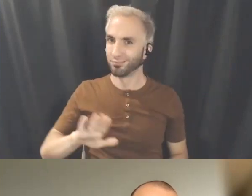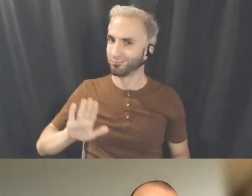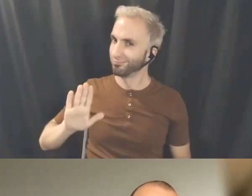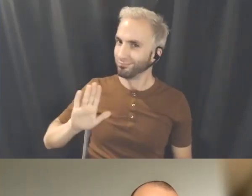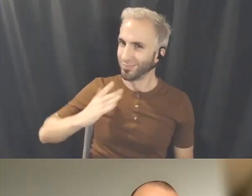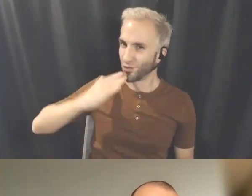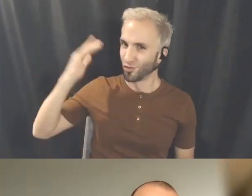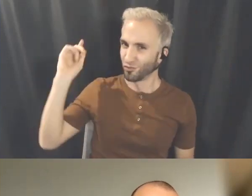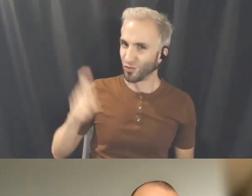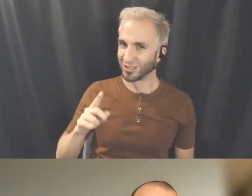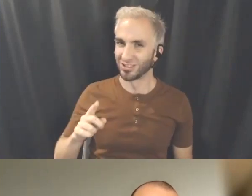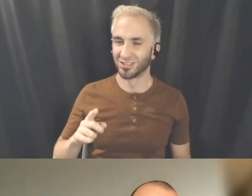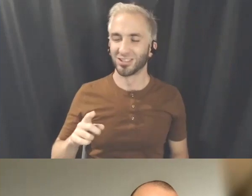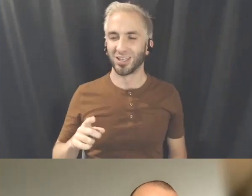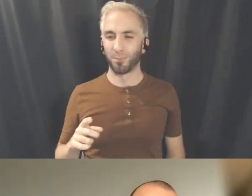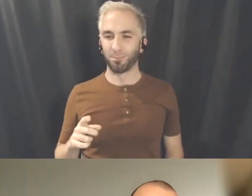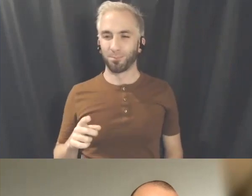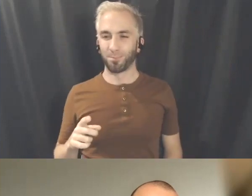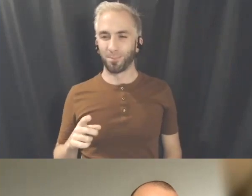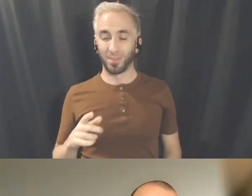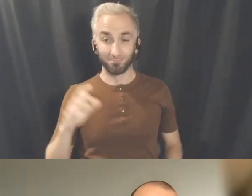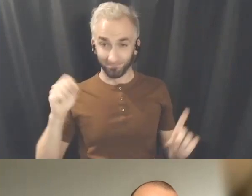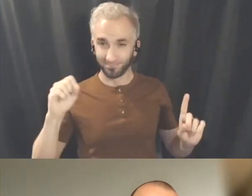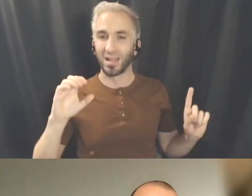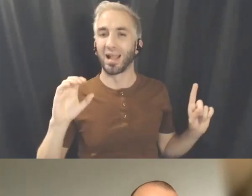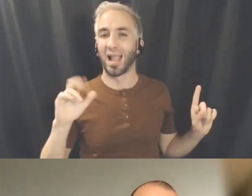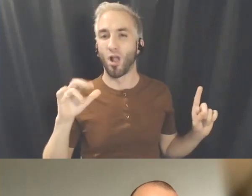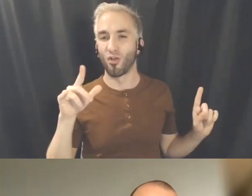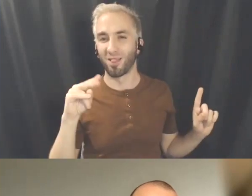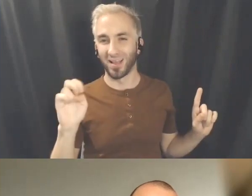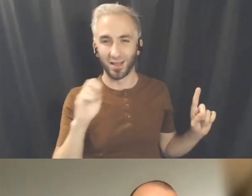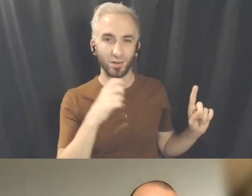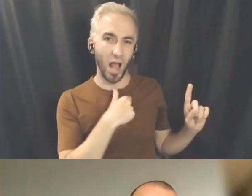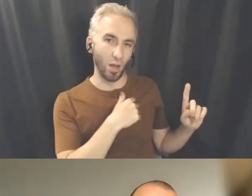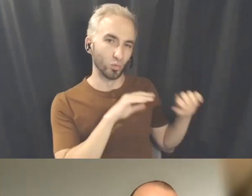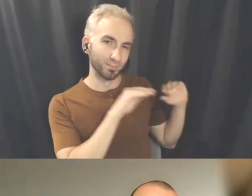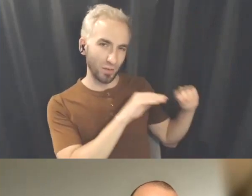it's funny because I was mentoring Caroline for a while as well and like showing